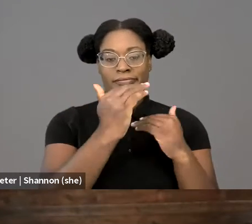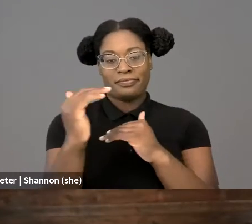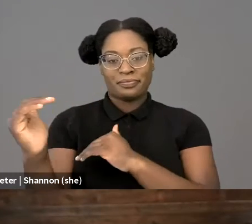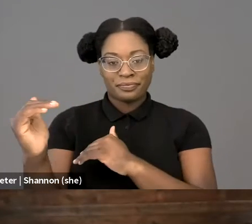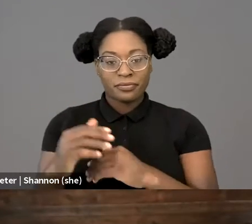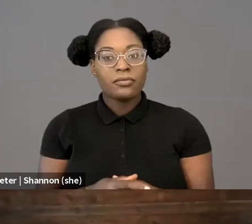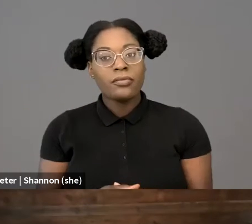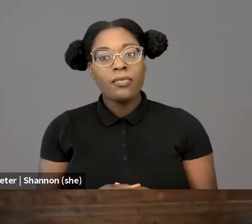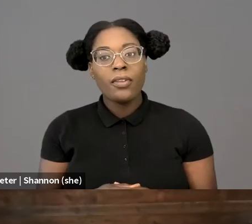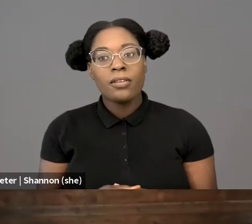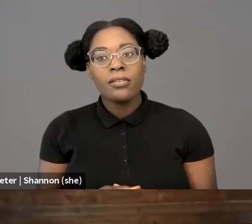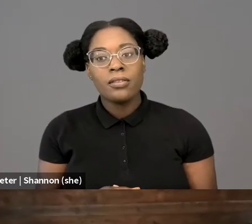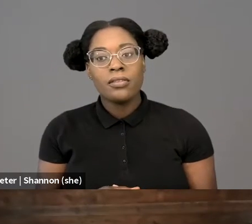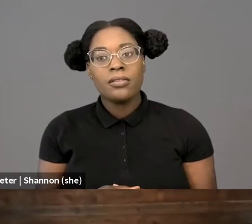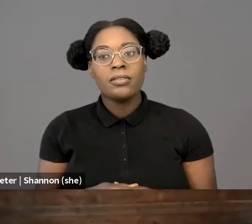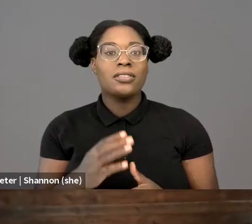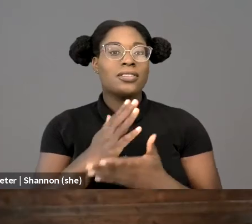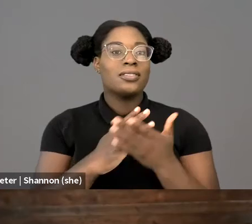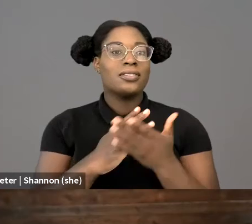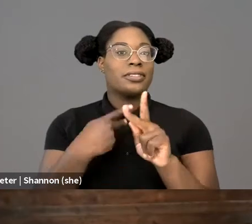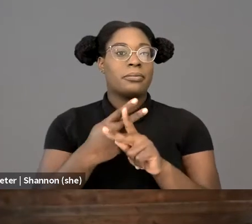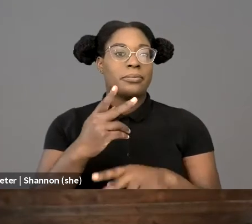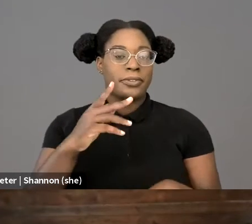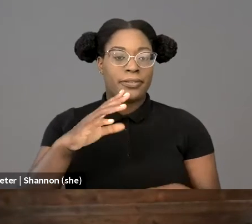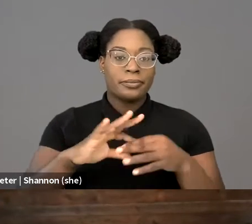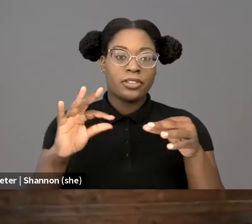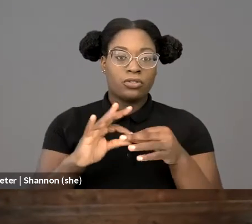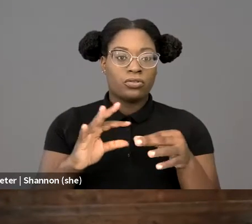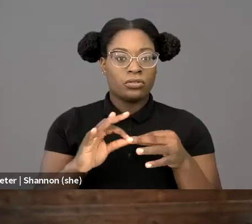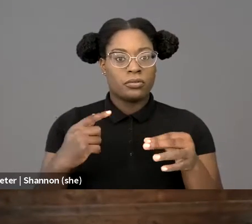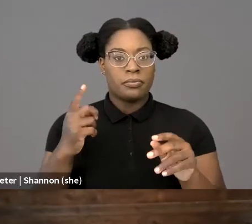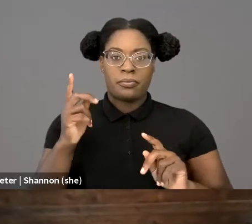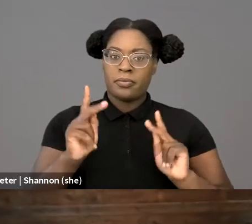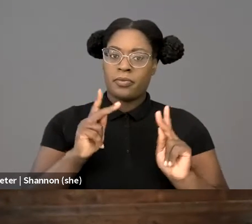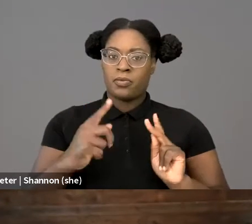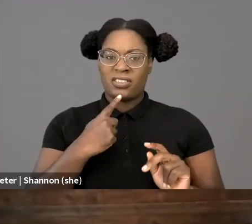For example, some kinds of speech are considered so harmful, so injurious by themselves, their very utterance